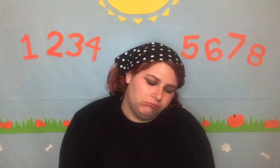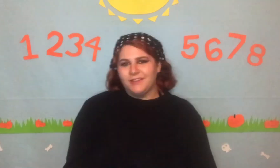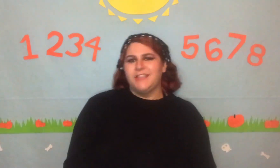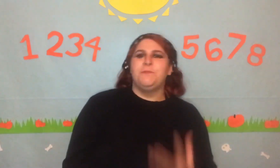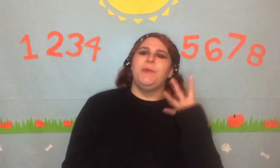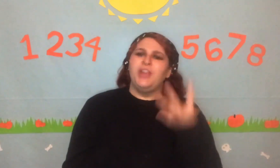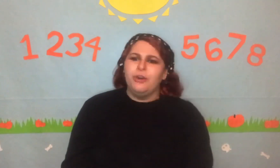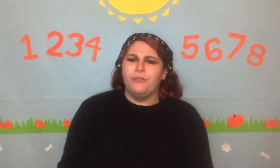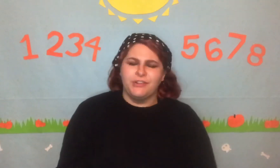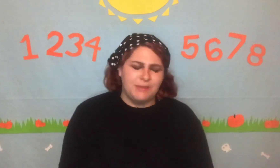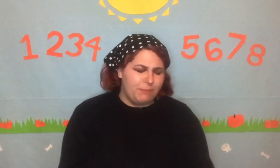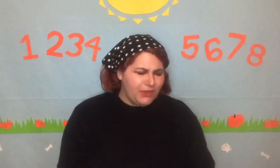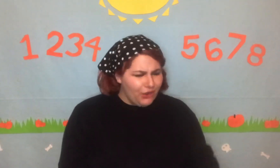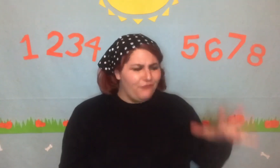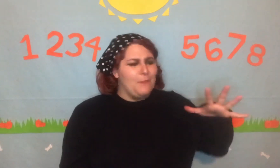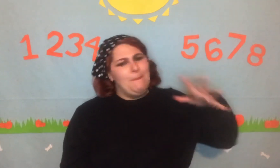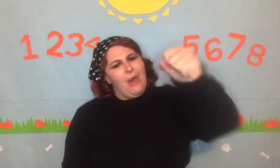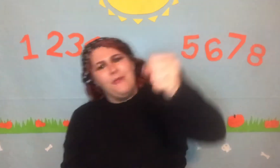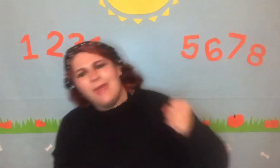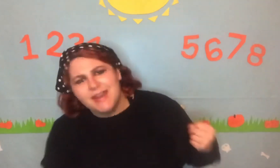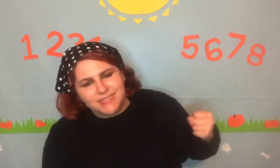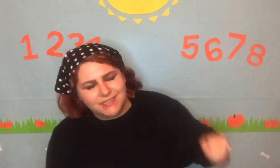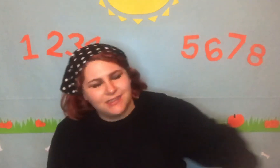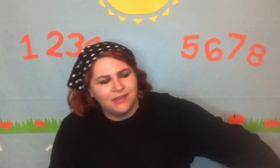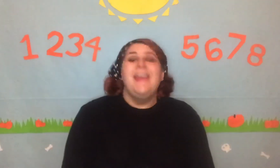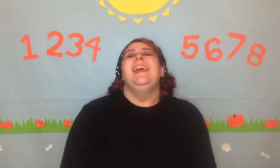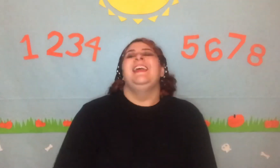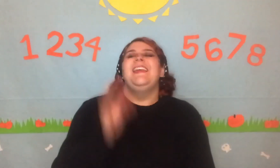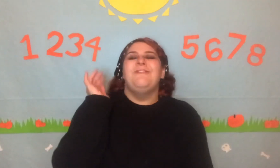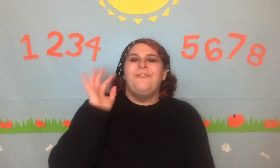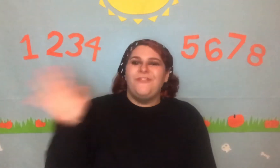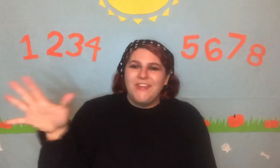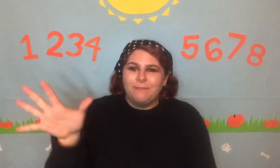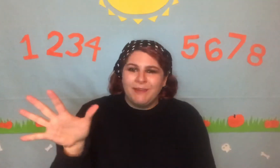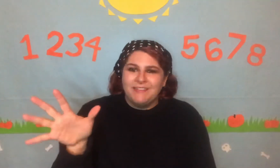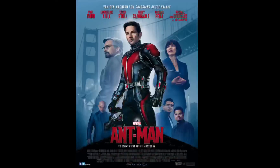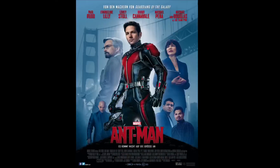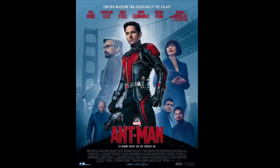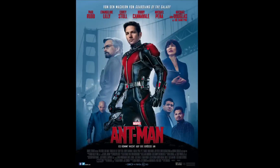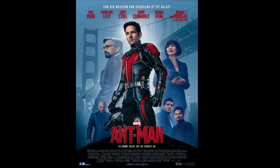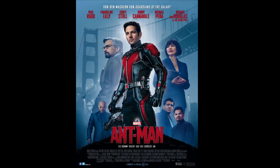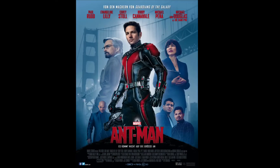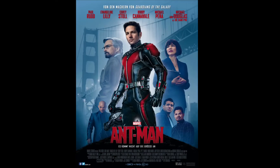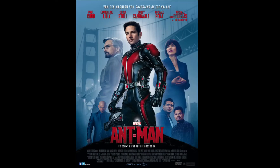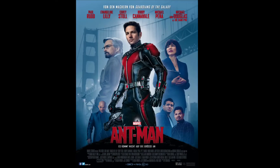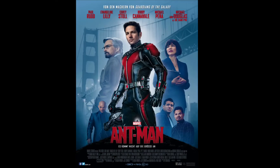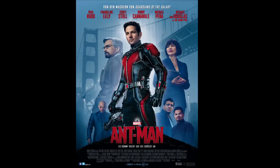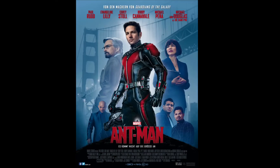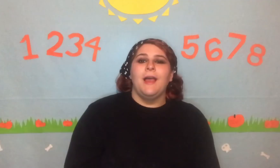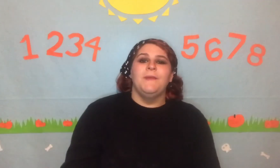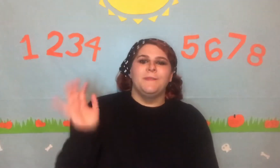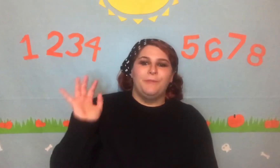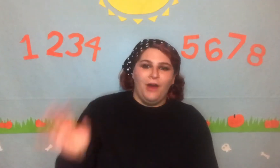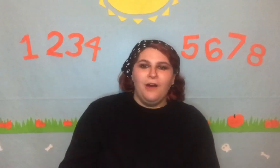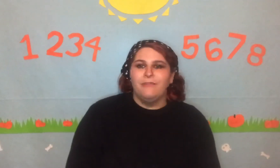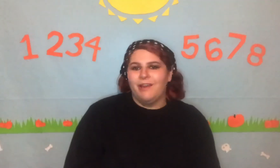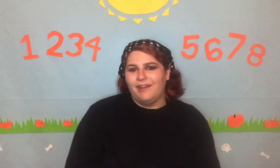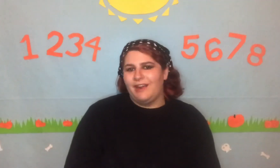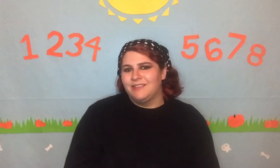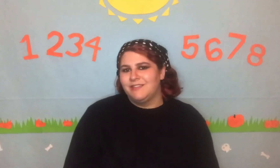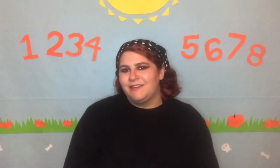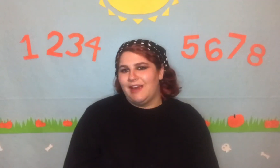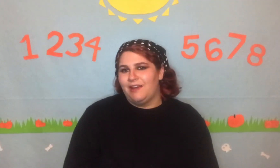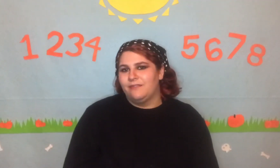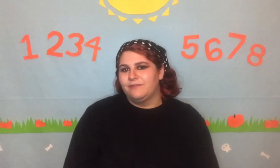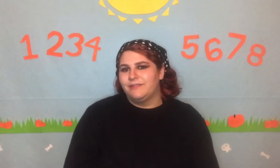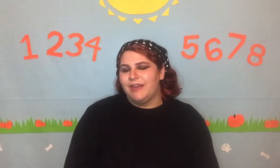is beautiful. It's a beautiful moment. In fifth place is Ant-Man. I mean Paul Rudd as a dad? That